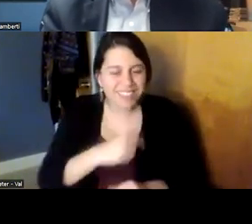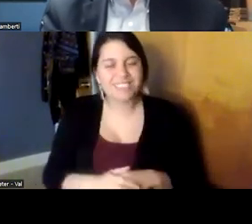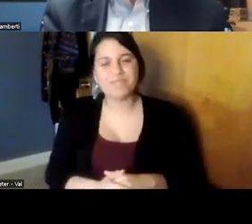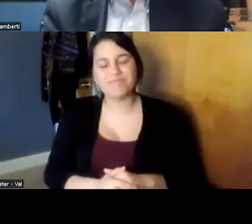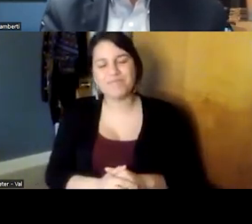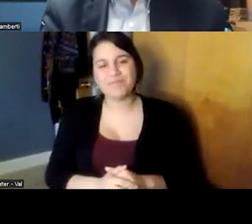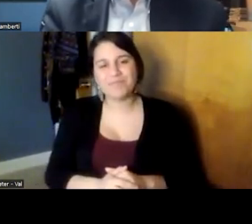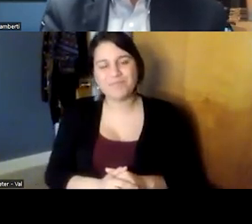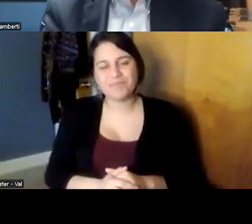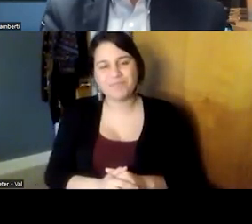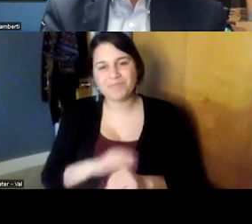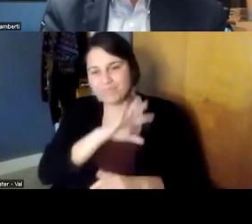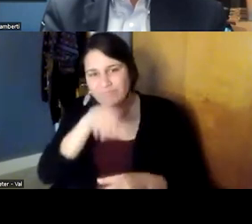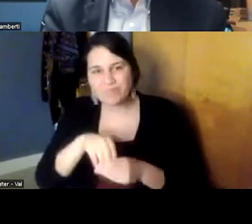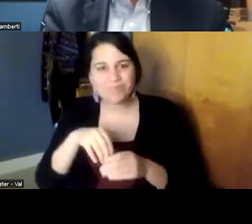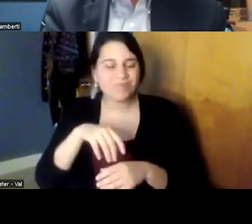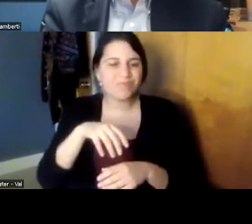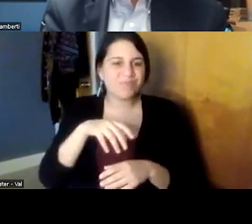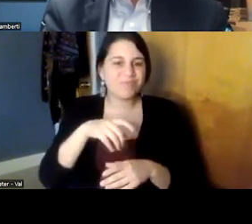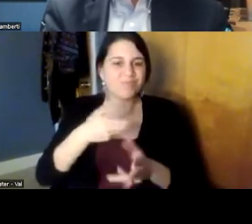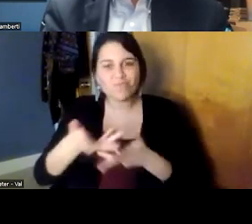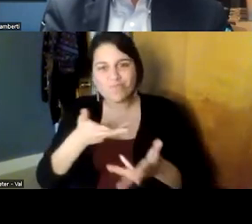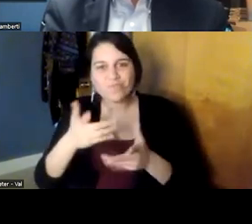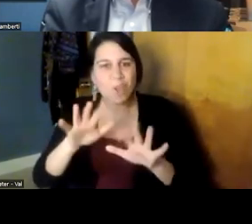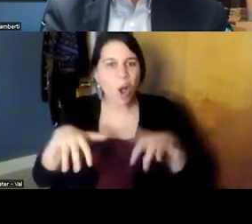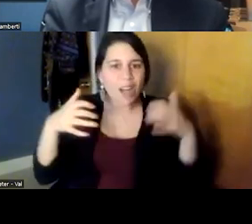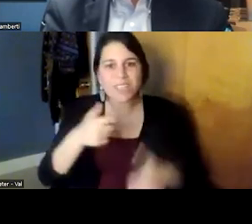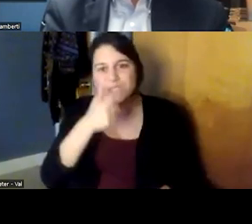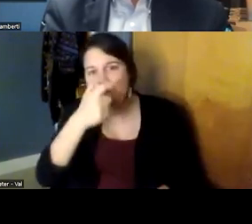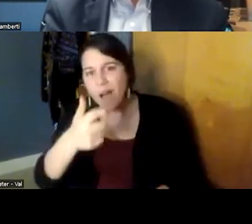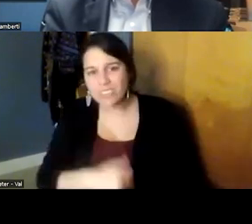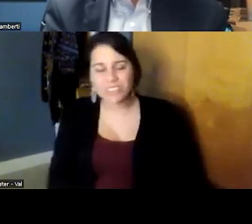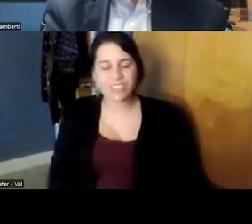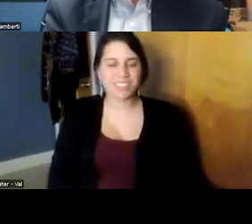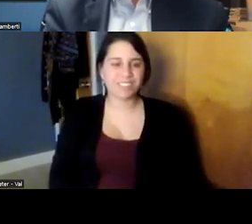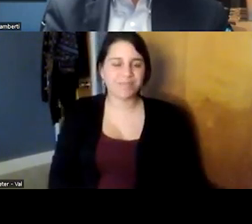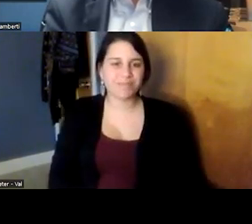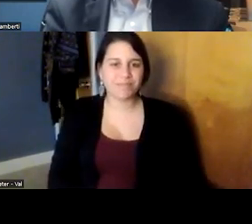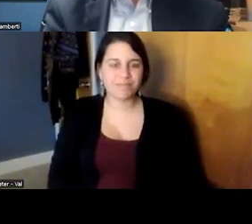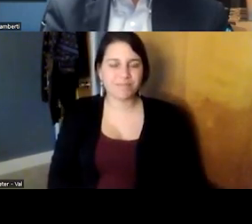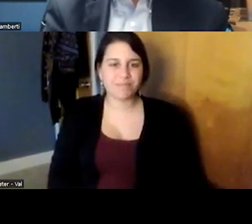participated in you know as as uh audience for this discussion and you know point out that our